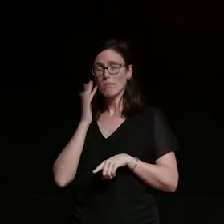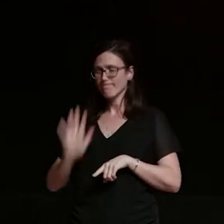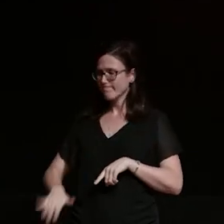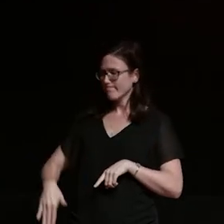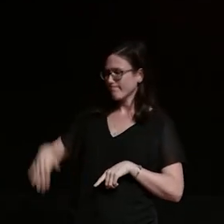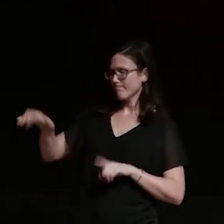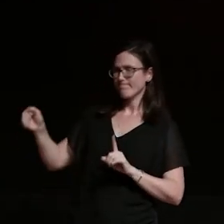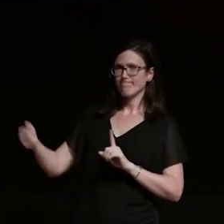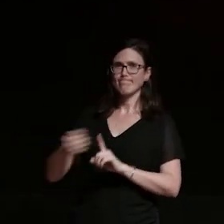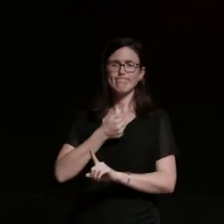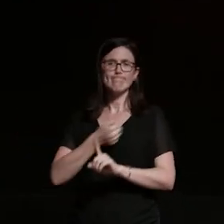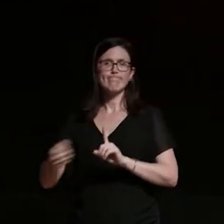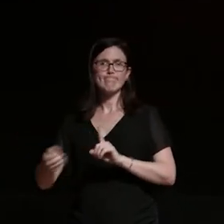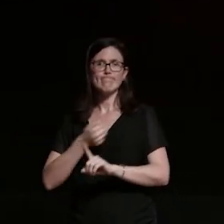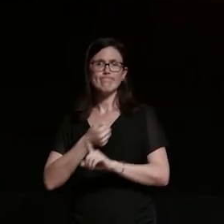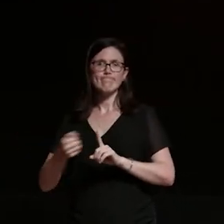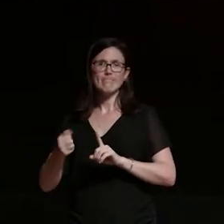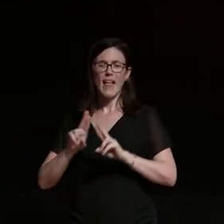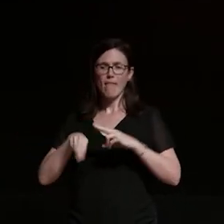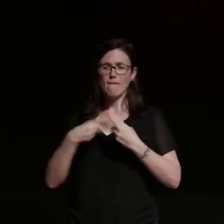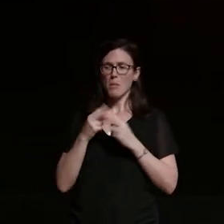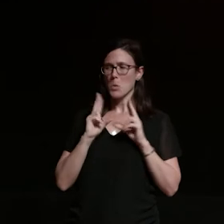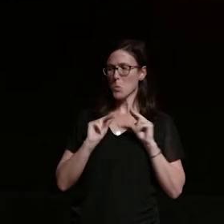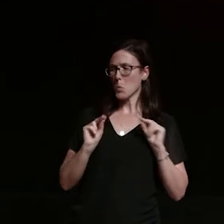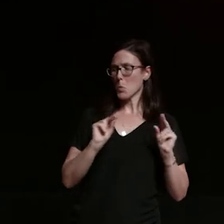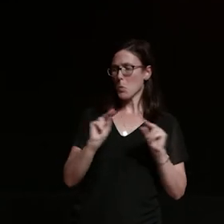i think it's a shame when families whisper because it means no one ever really gets heard